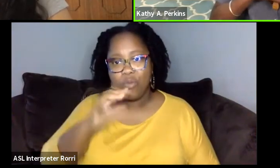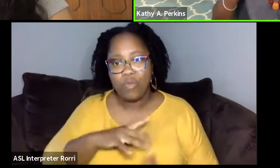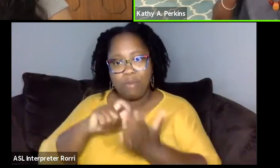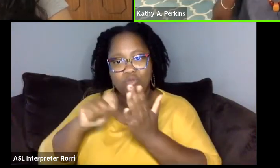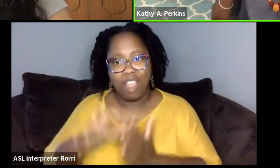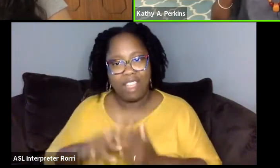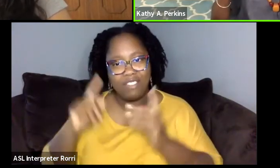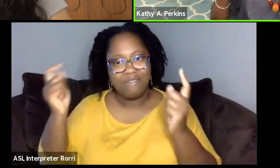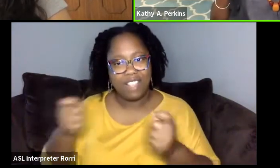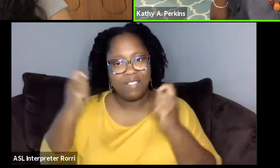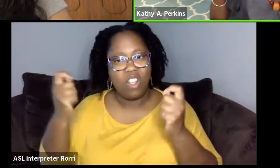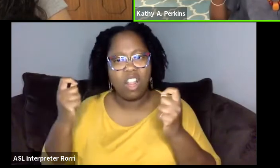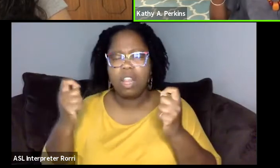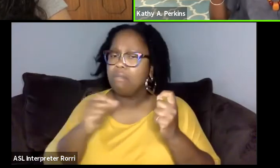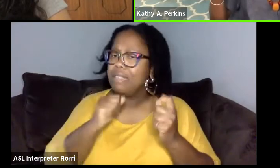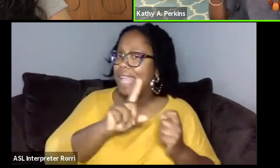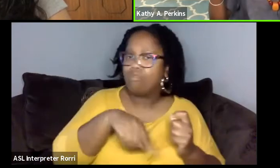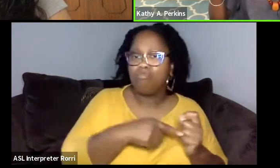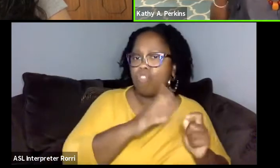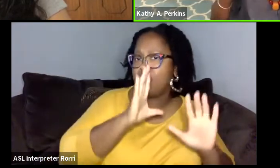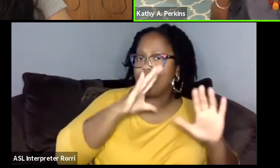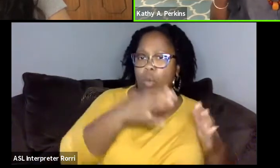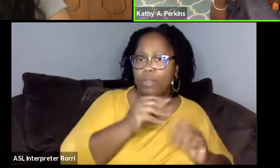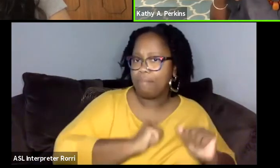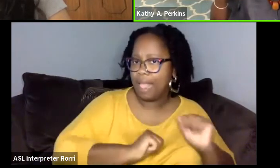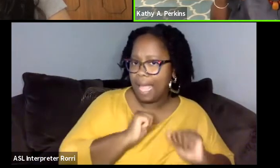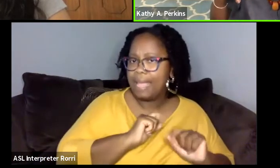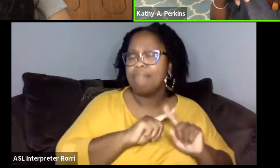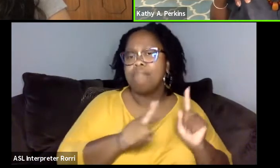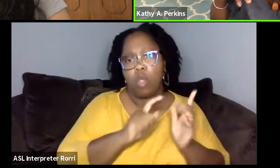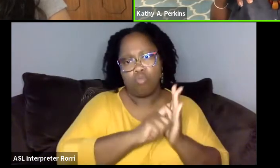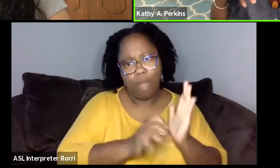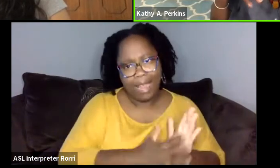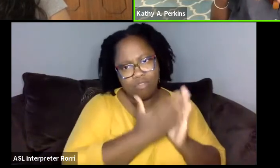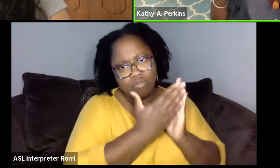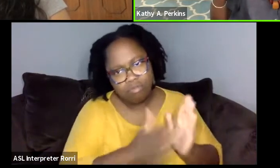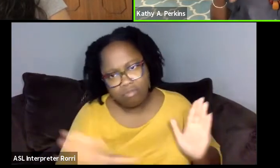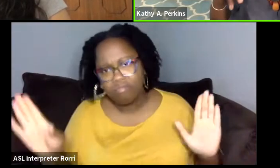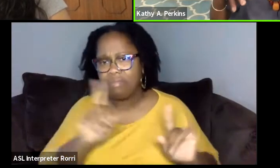It wasn't just playwrights but it was women writers across the board. And it was wonderful